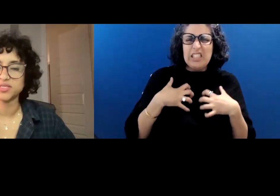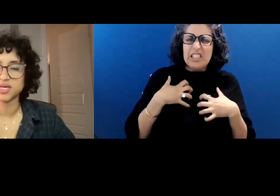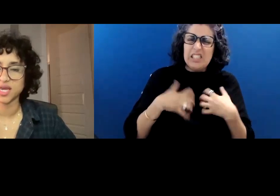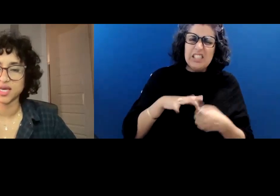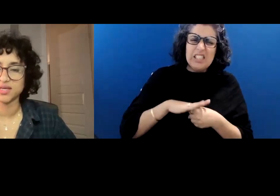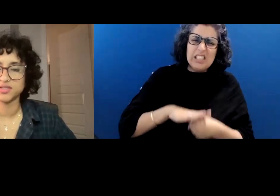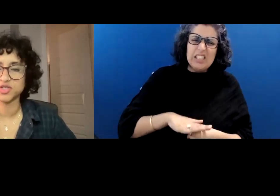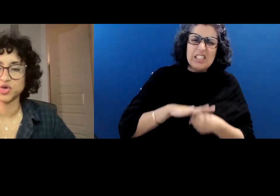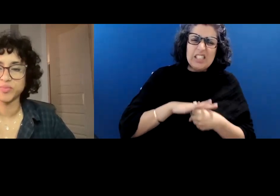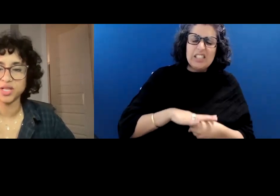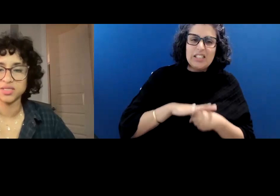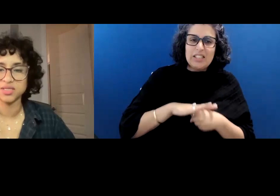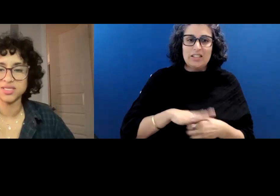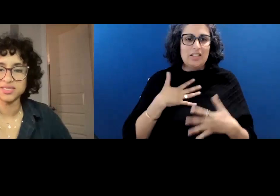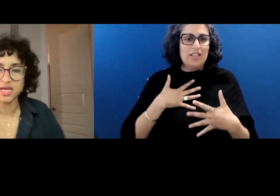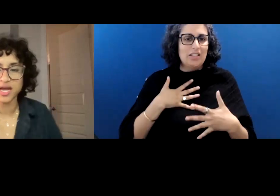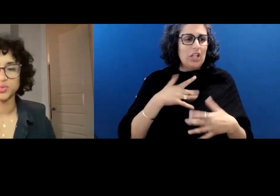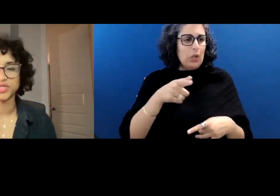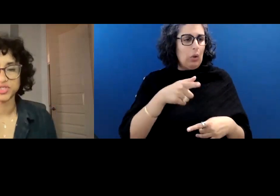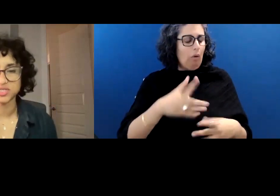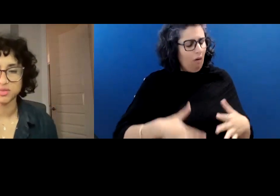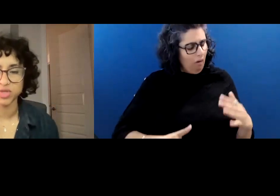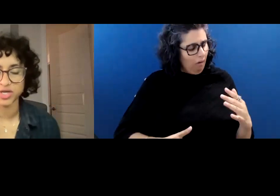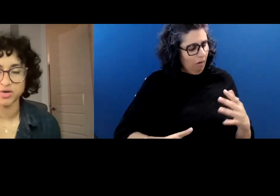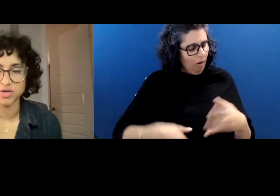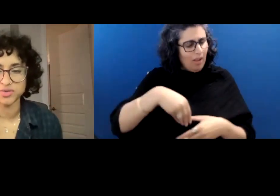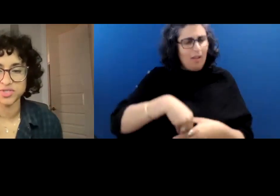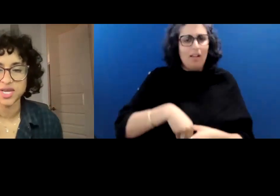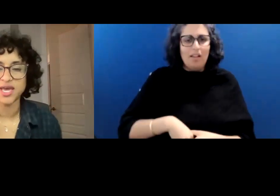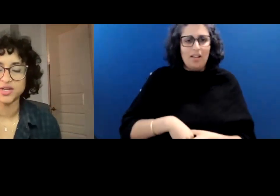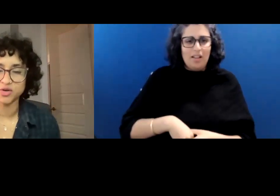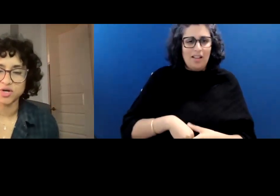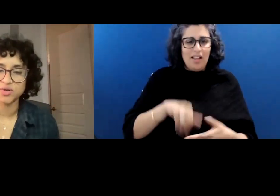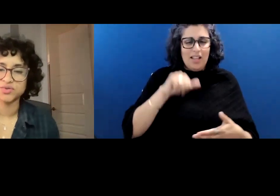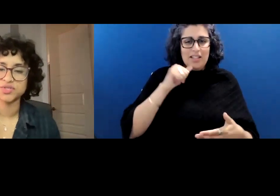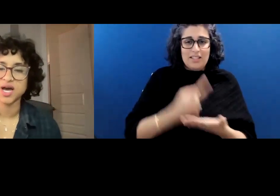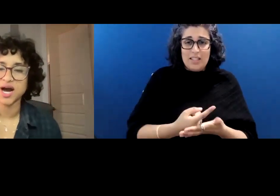You press a hand to your belly, inside which sibling grows and grows.